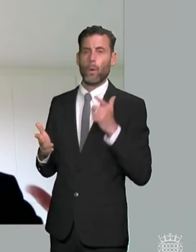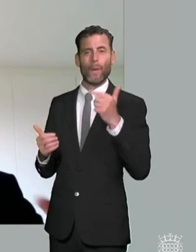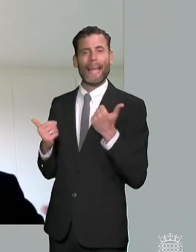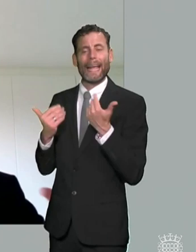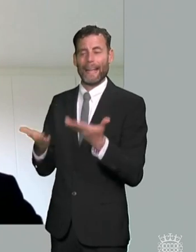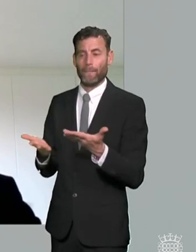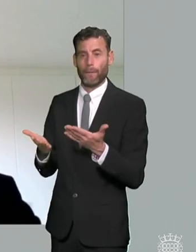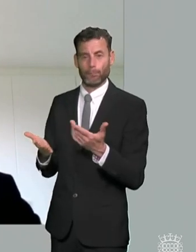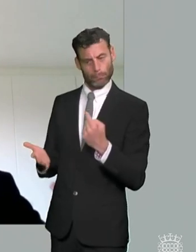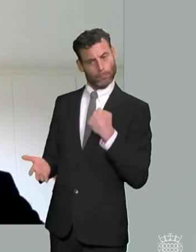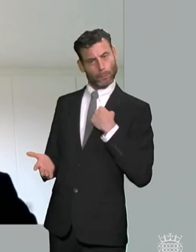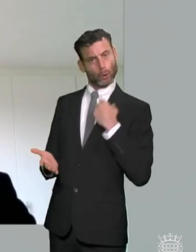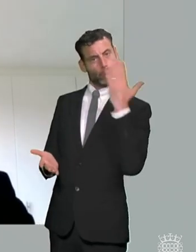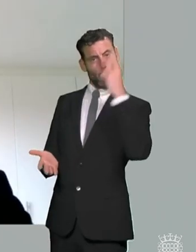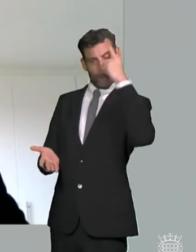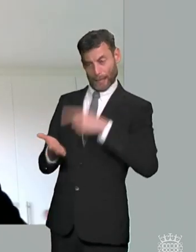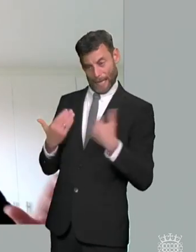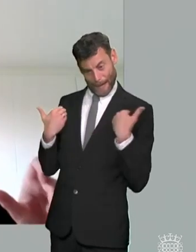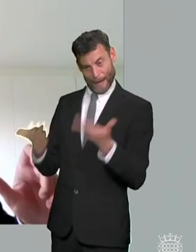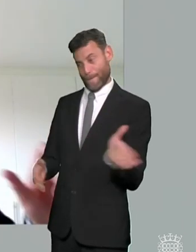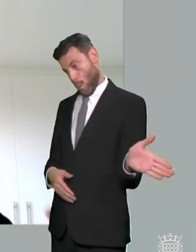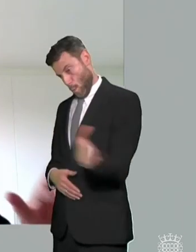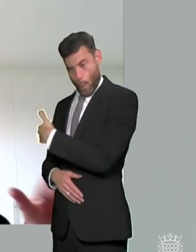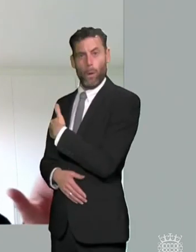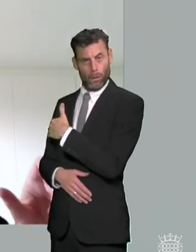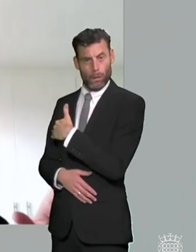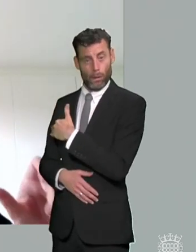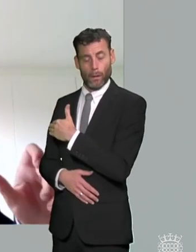parental trust in that early part of the system where you might be able to get things right